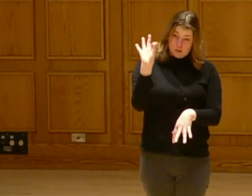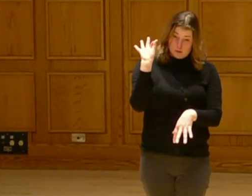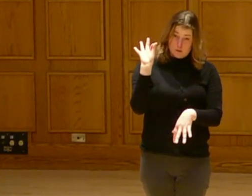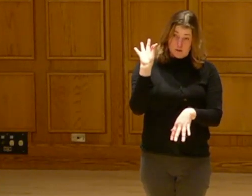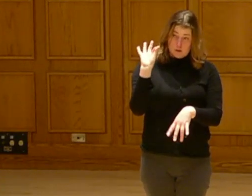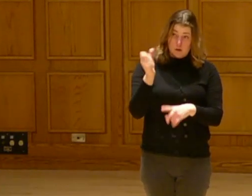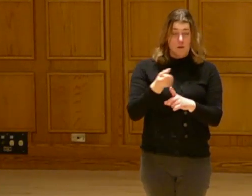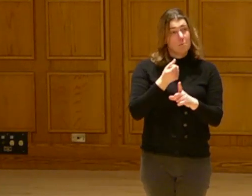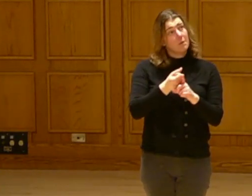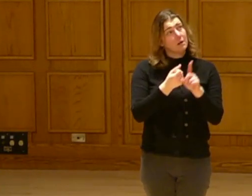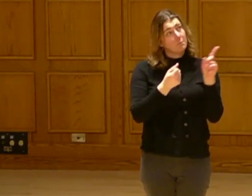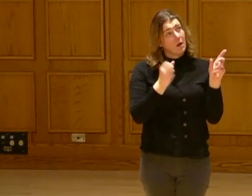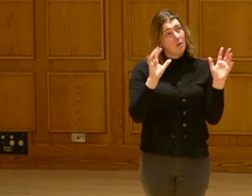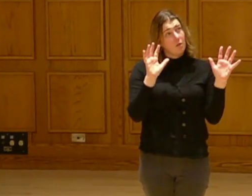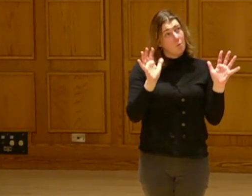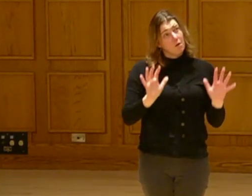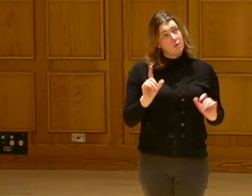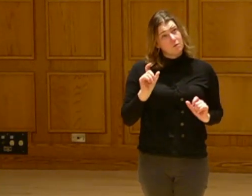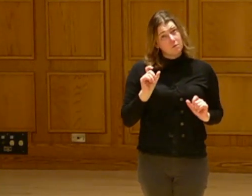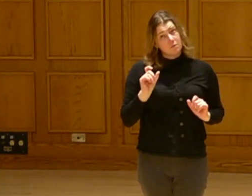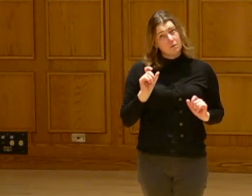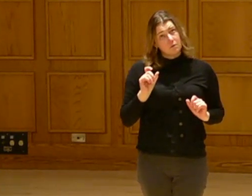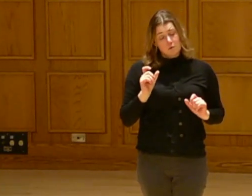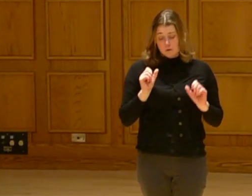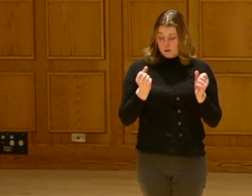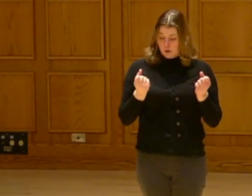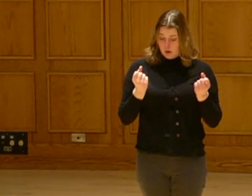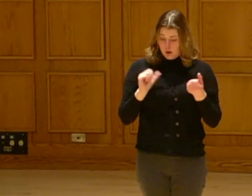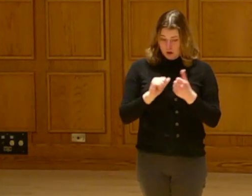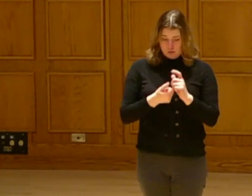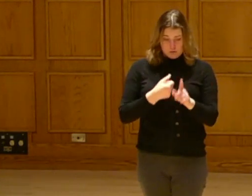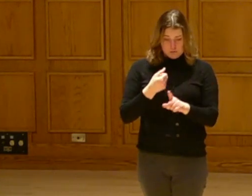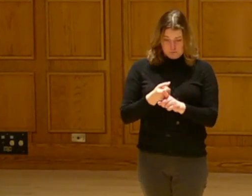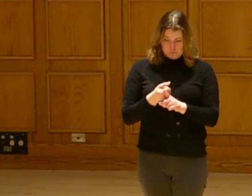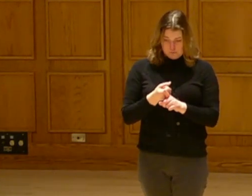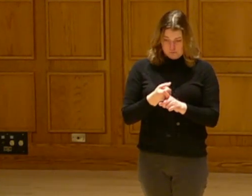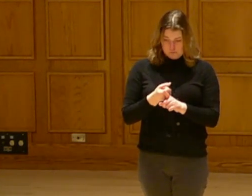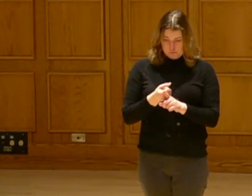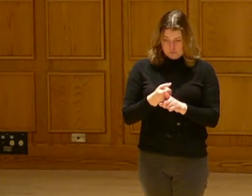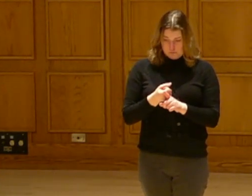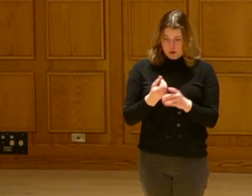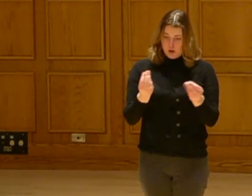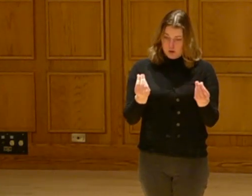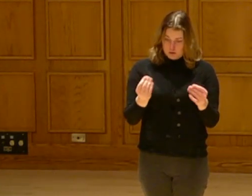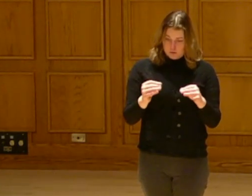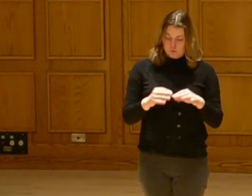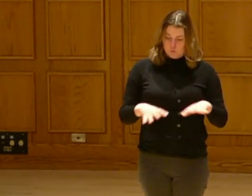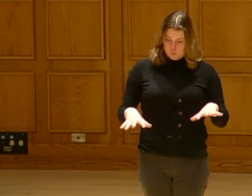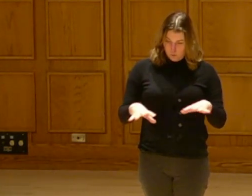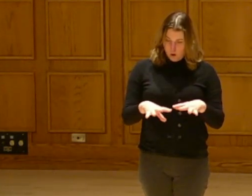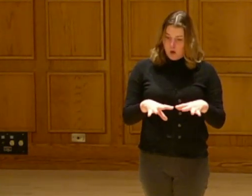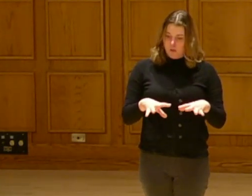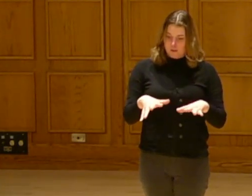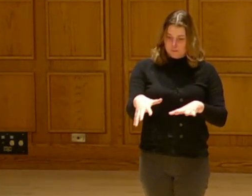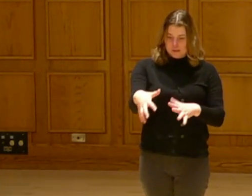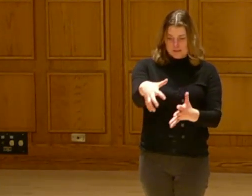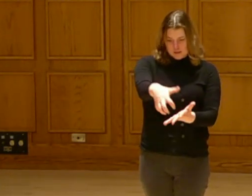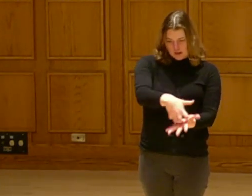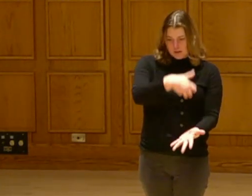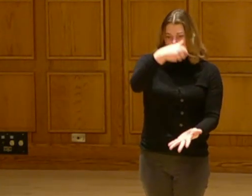What time of year and how is that affected by the weather and how is